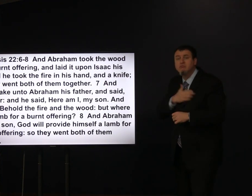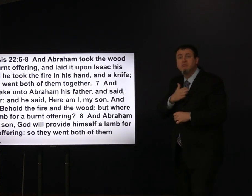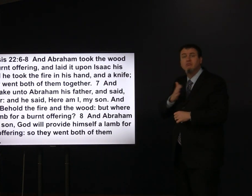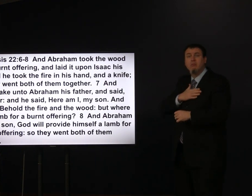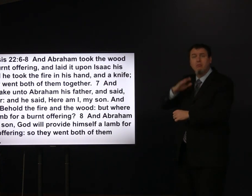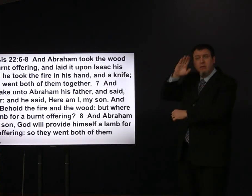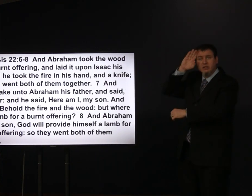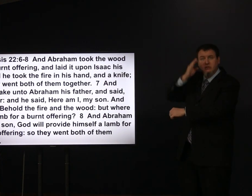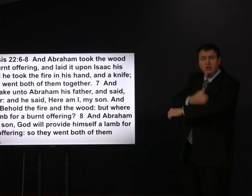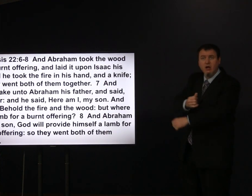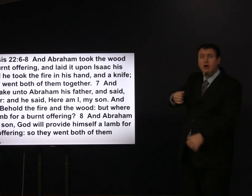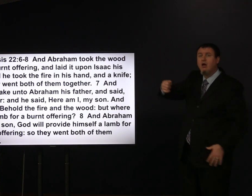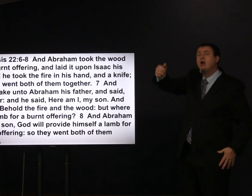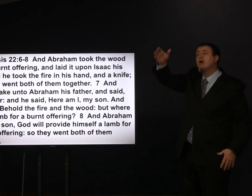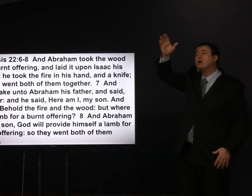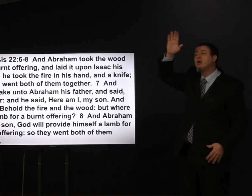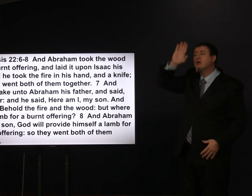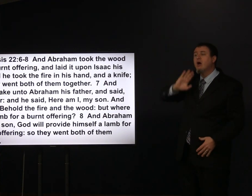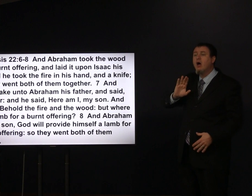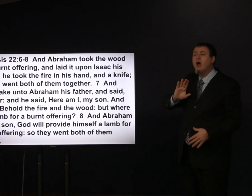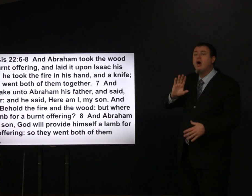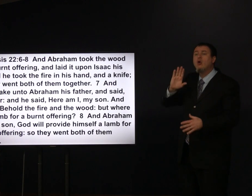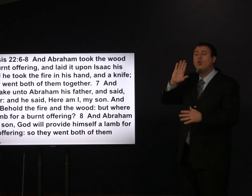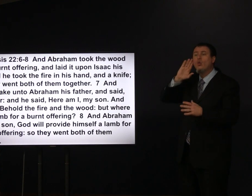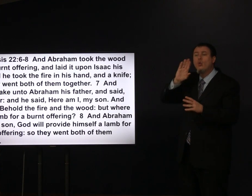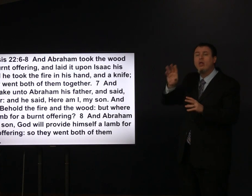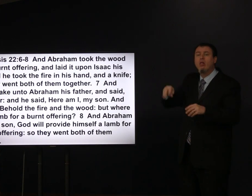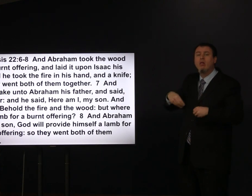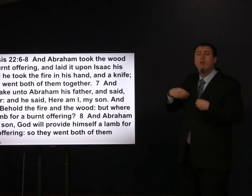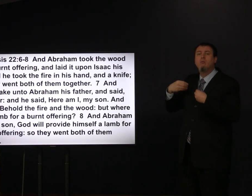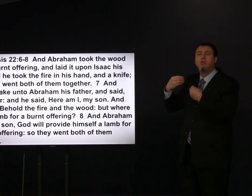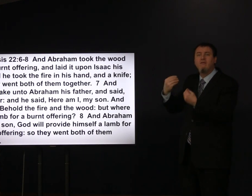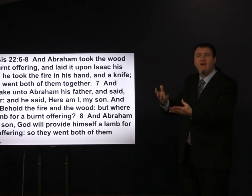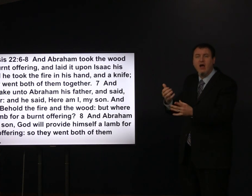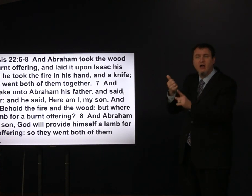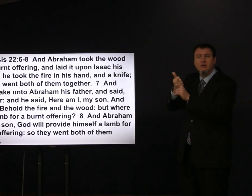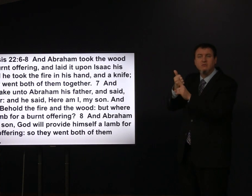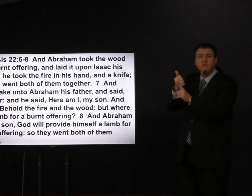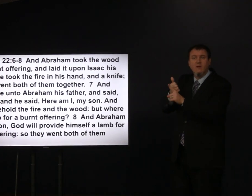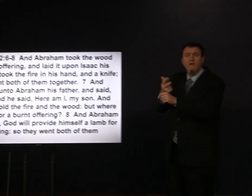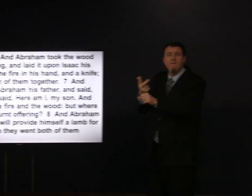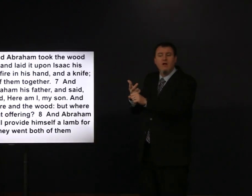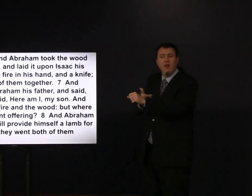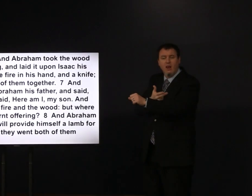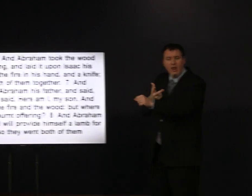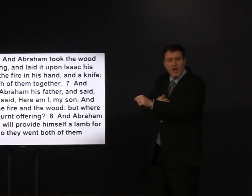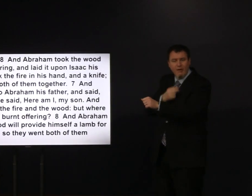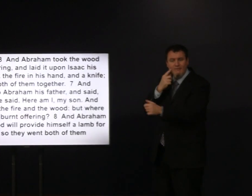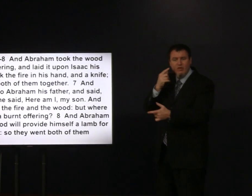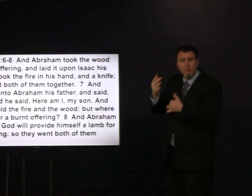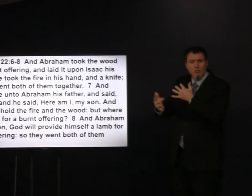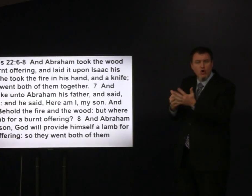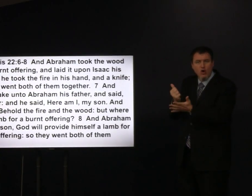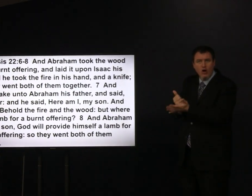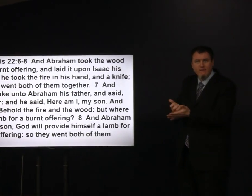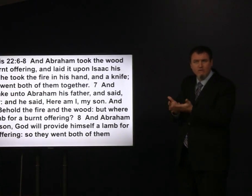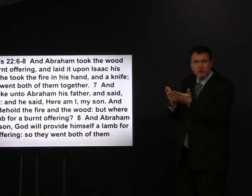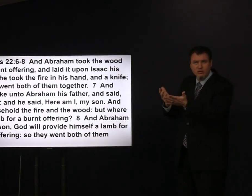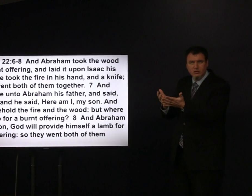Abraham said my son God will provide himself a lamb for a burnt offering